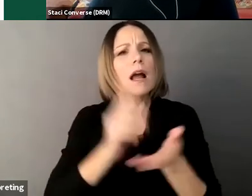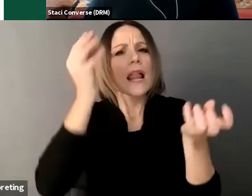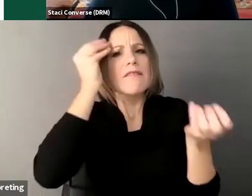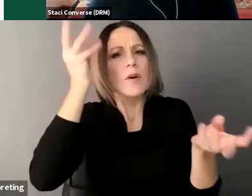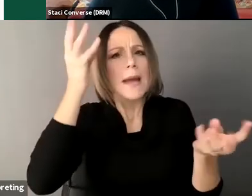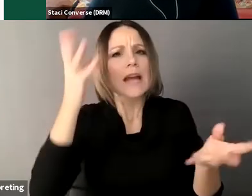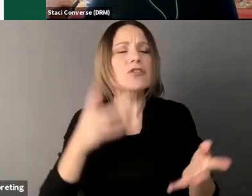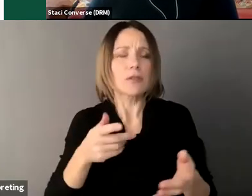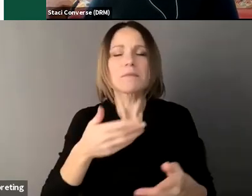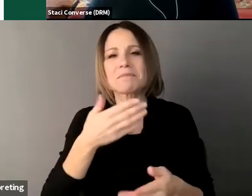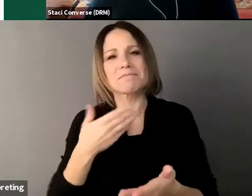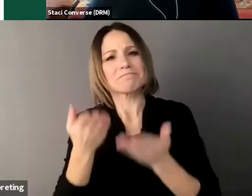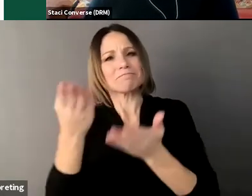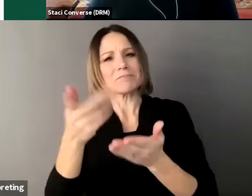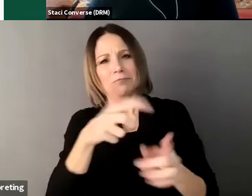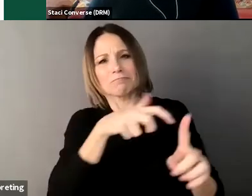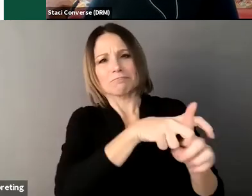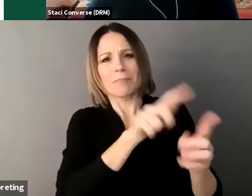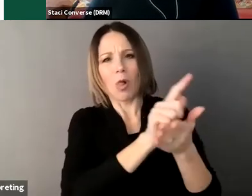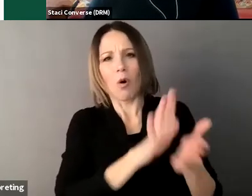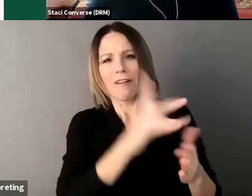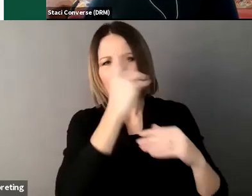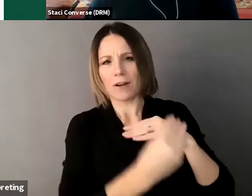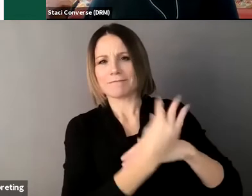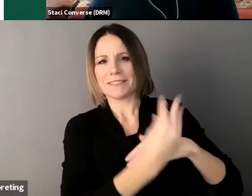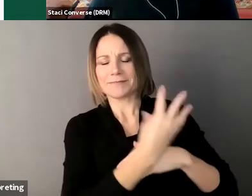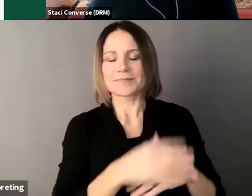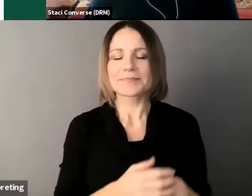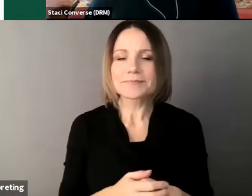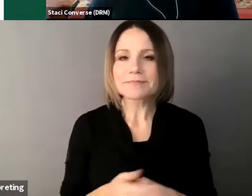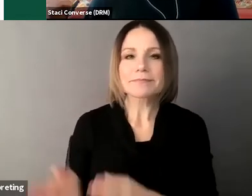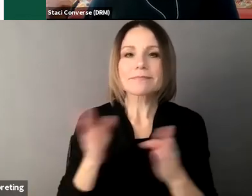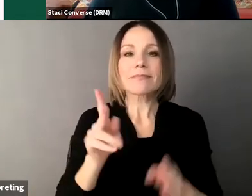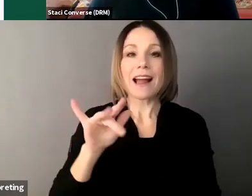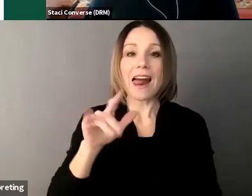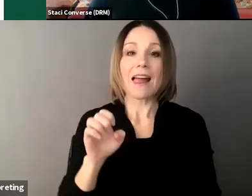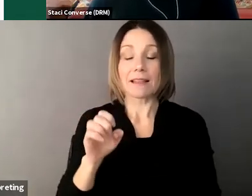our overview of the training is guardianship basic